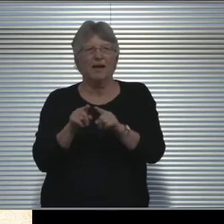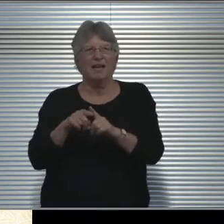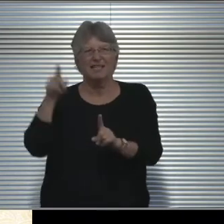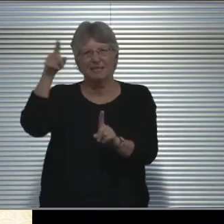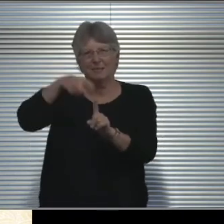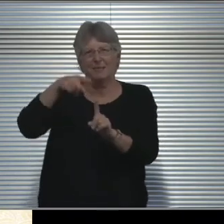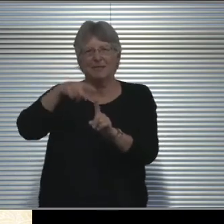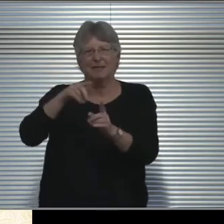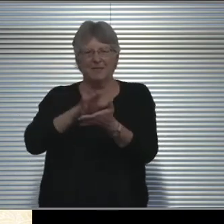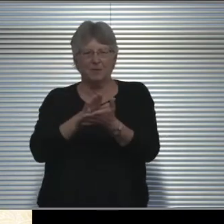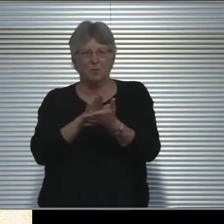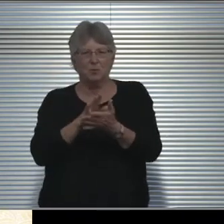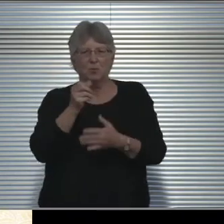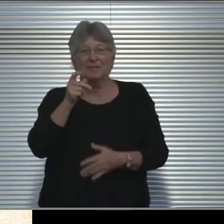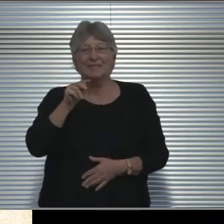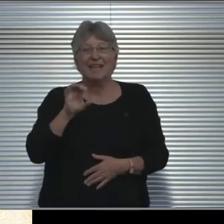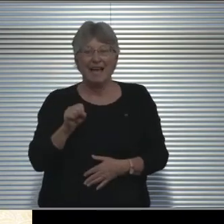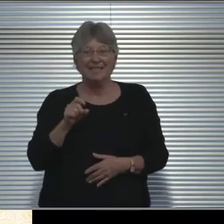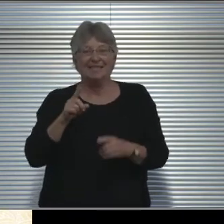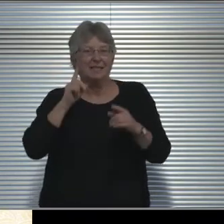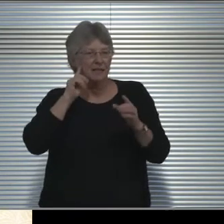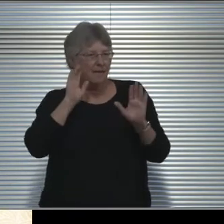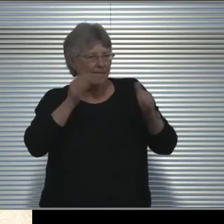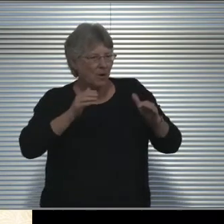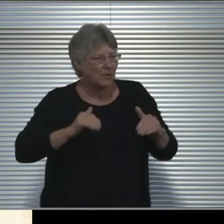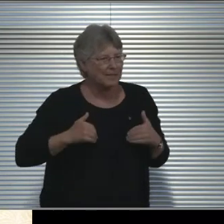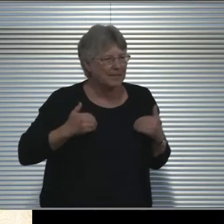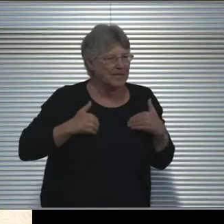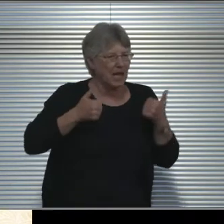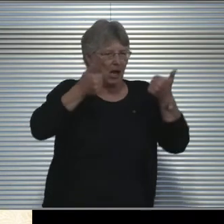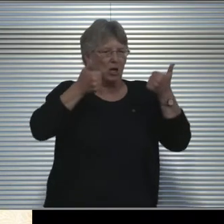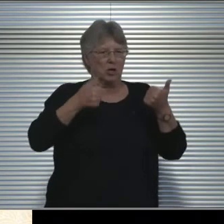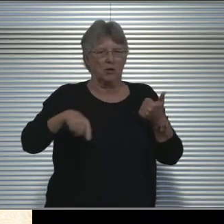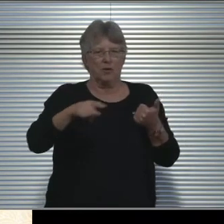And there's gonna be a focus on our youngest. So those students who were at Buffum,